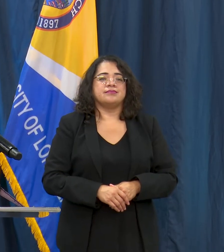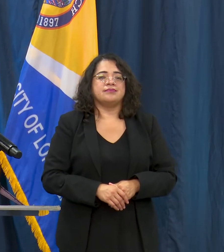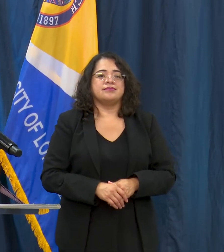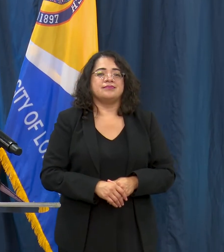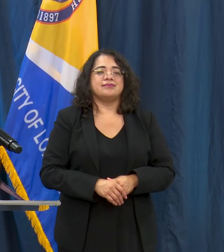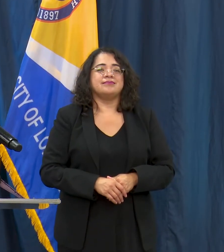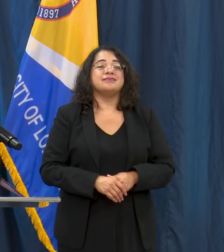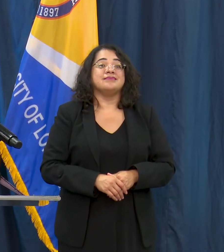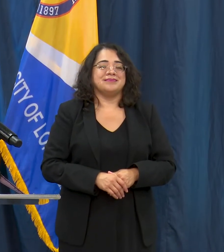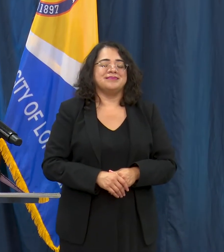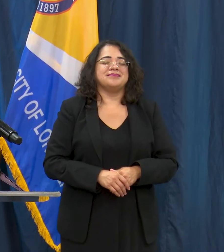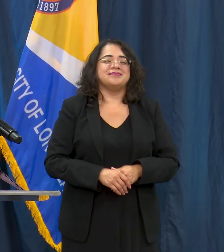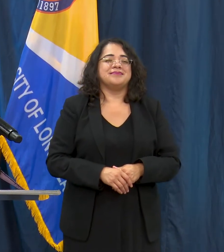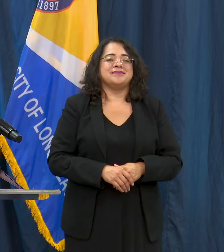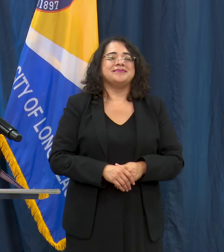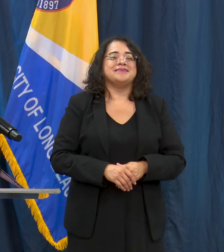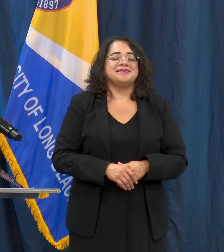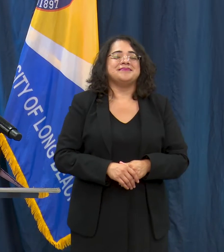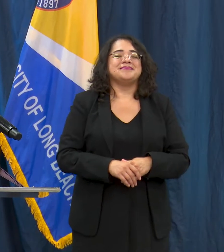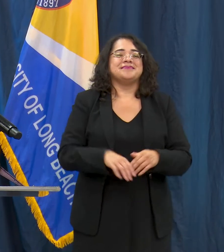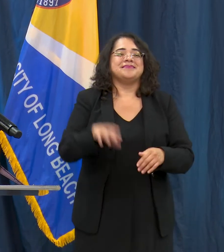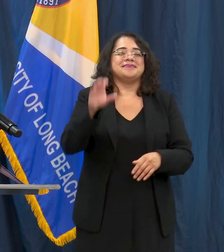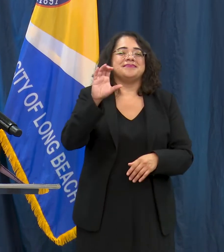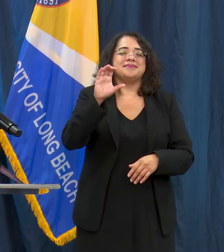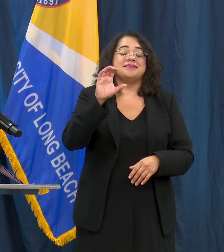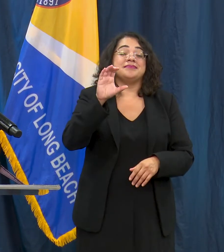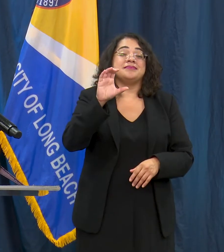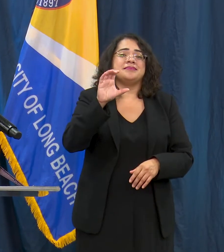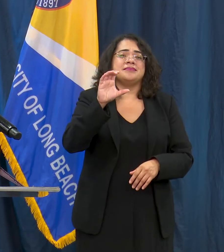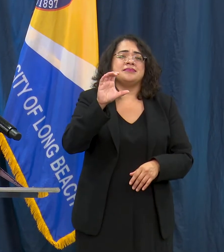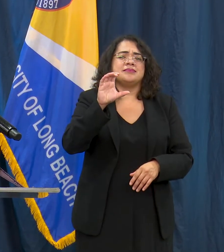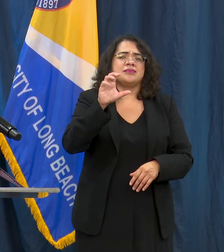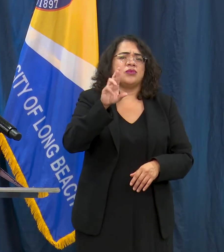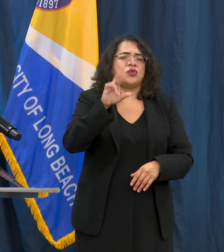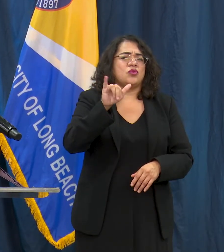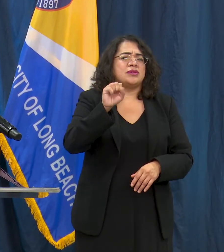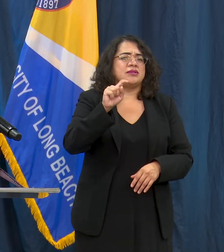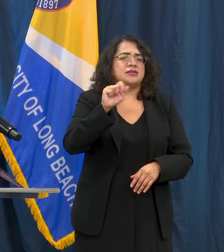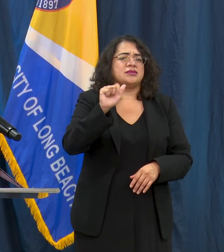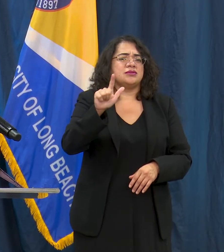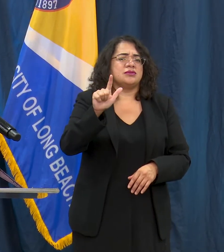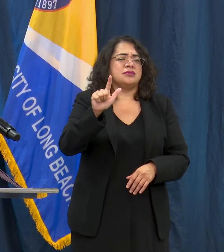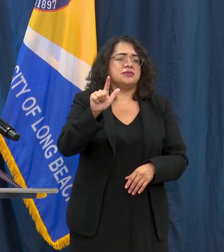The next question is from Crystal at the Long Beach Post - Kelly, are we seeing